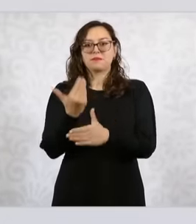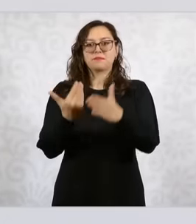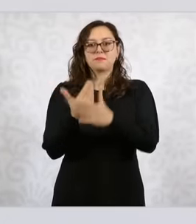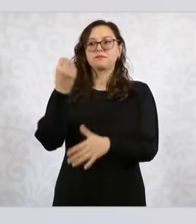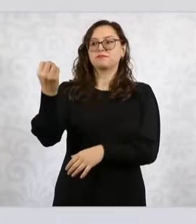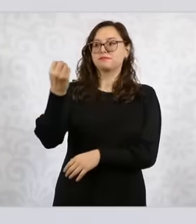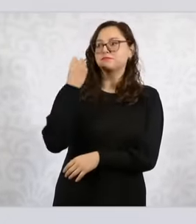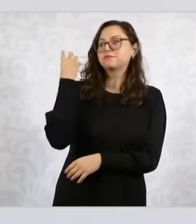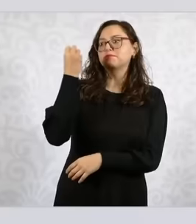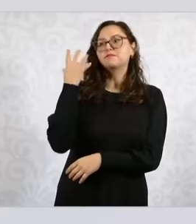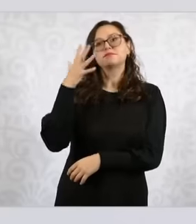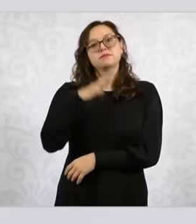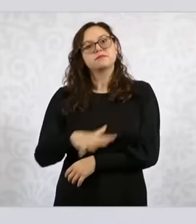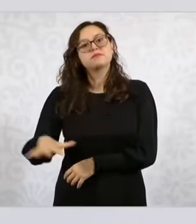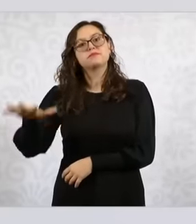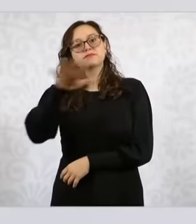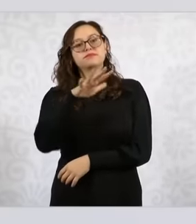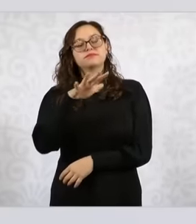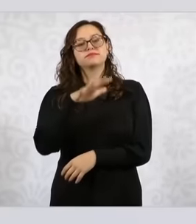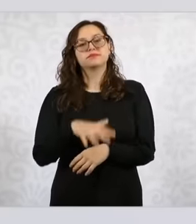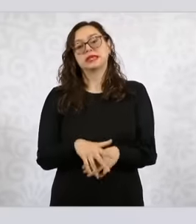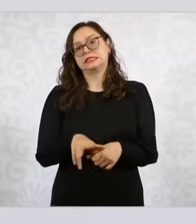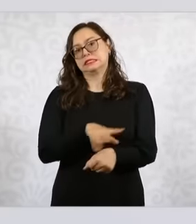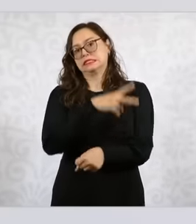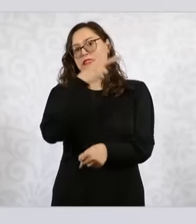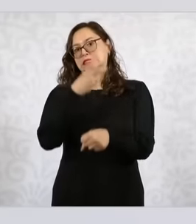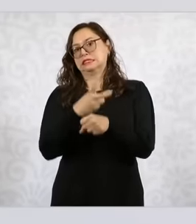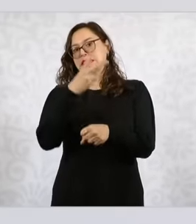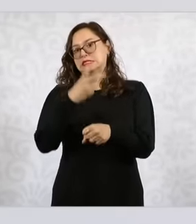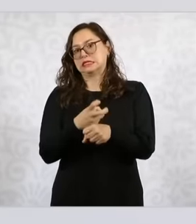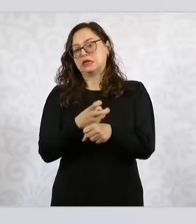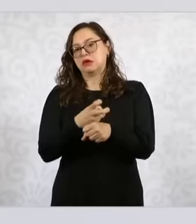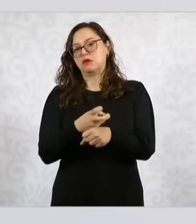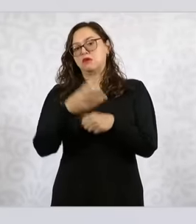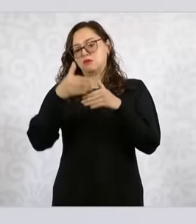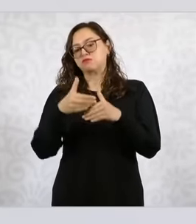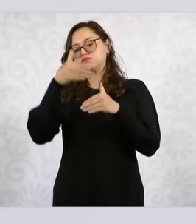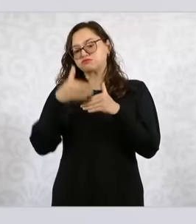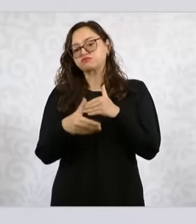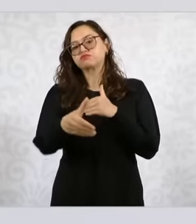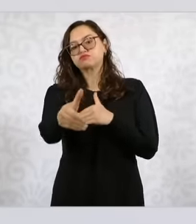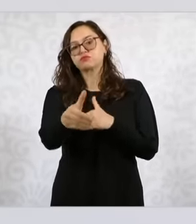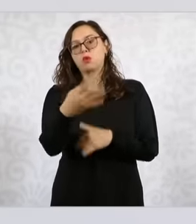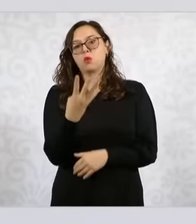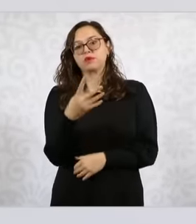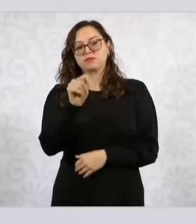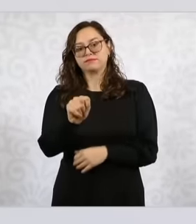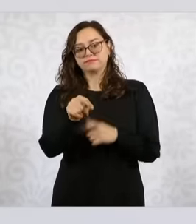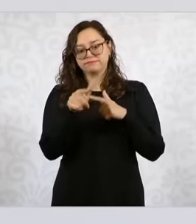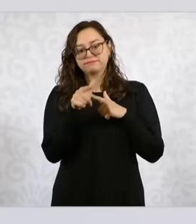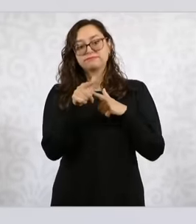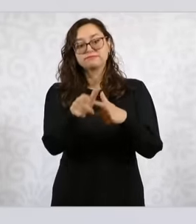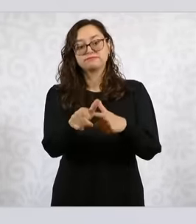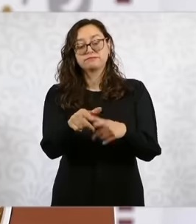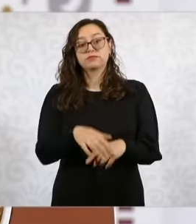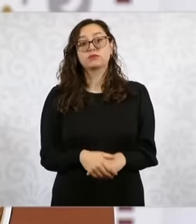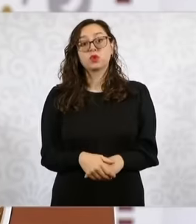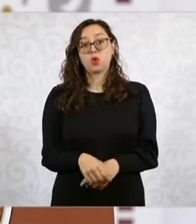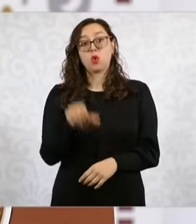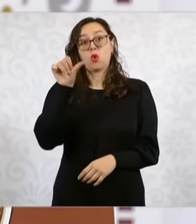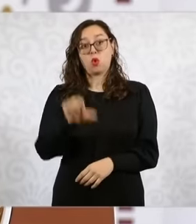floor of the fourth transformation, we are going to do it dedicate to October 2 October 2 is not